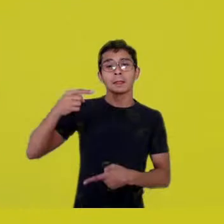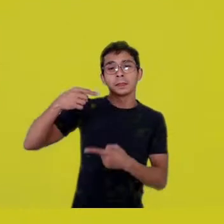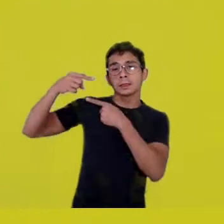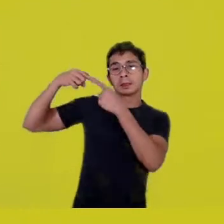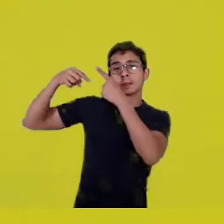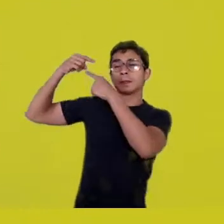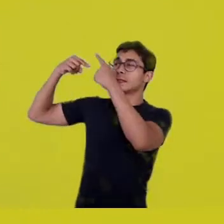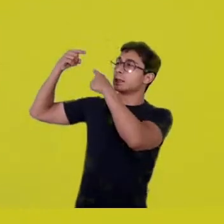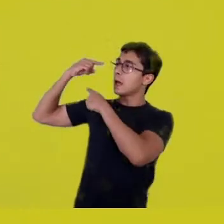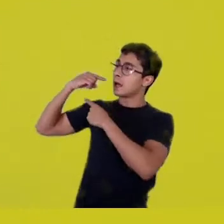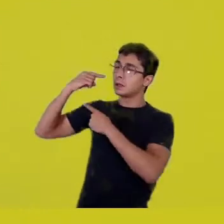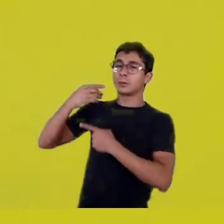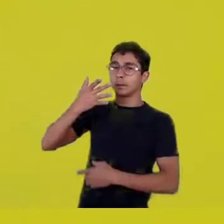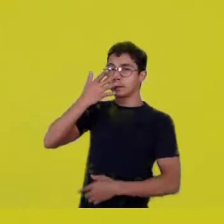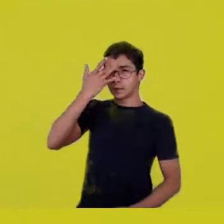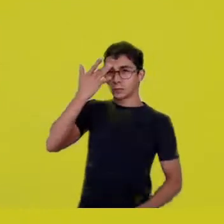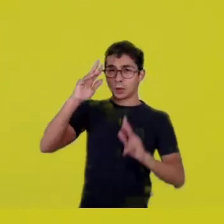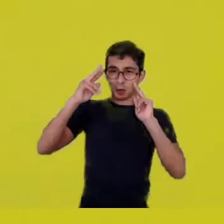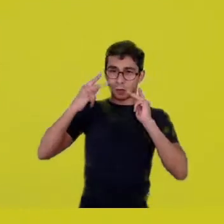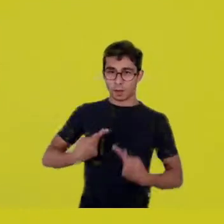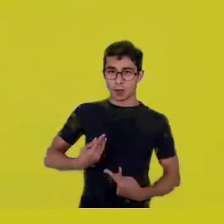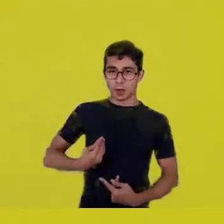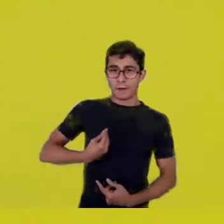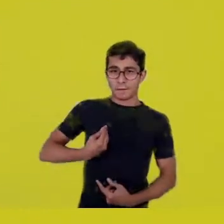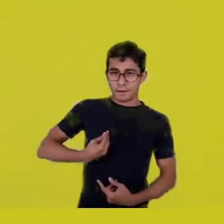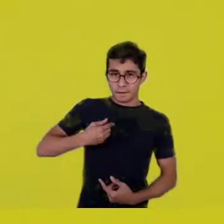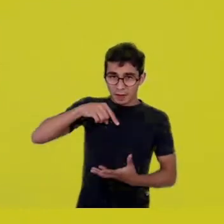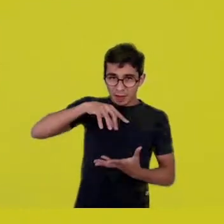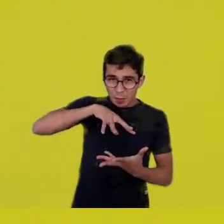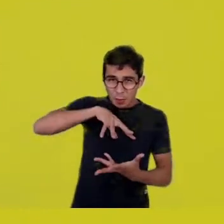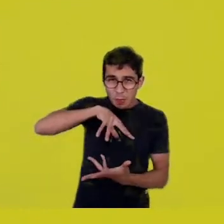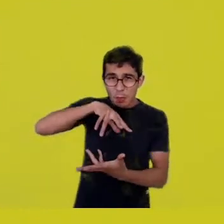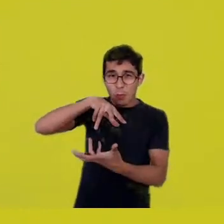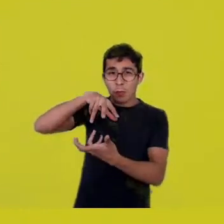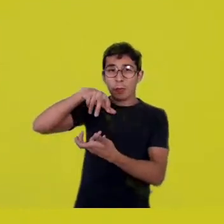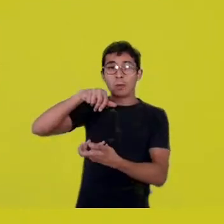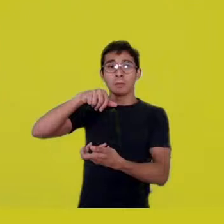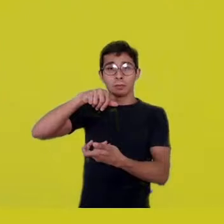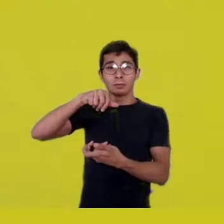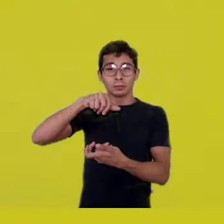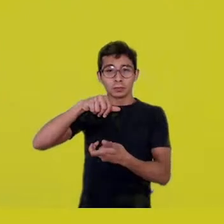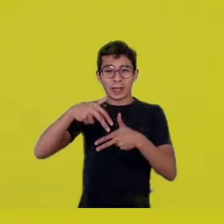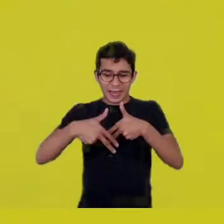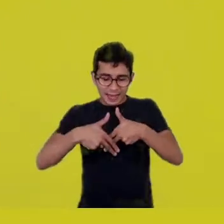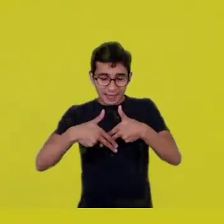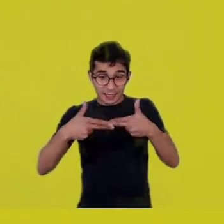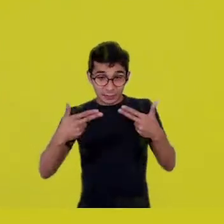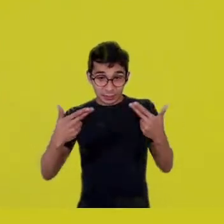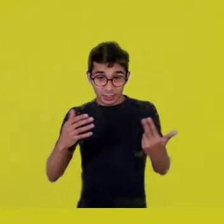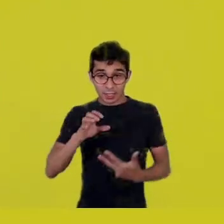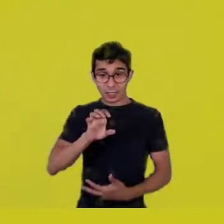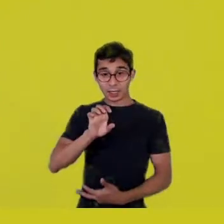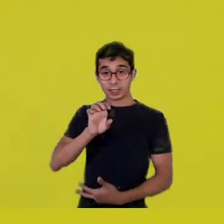dissolving ethnical frontiers I mean our forebears in a broad sense: